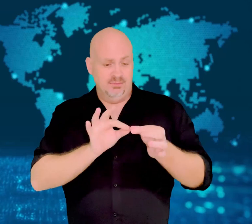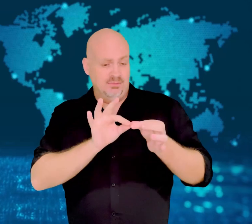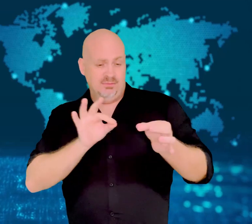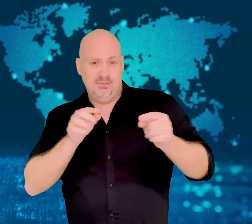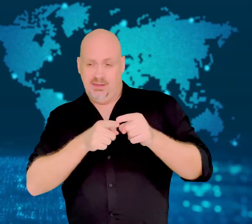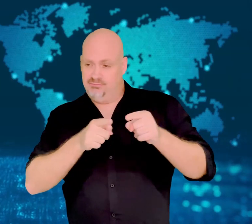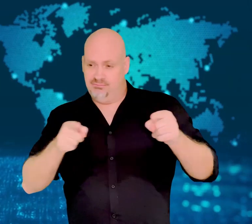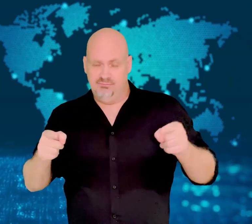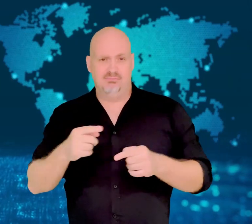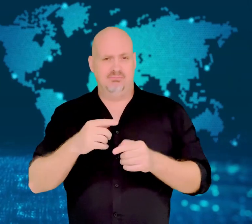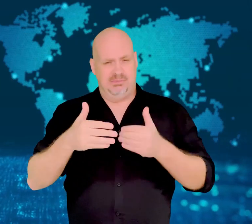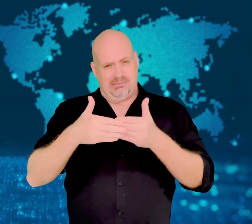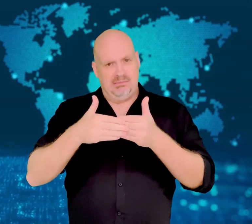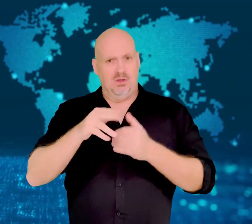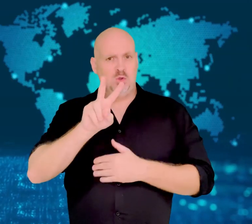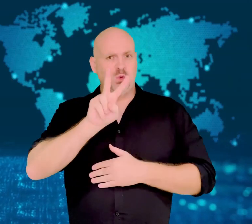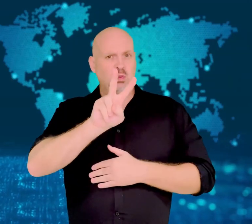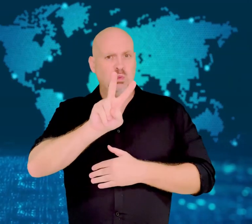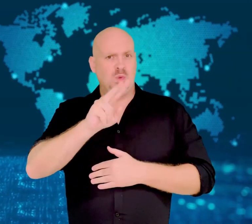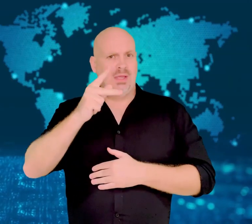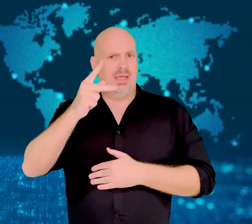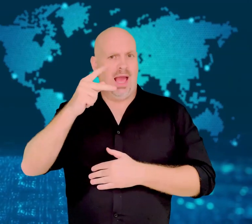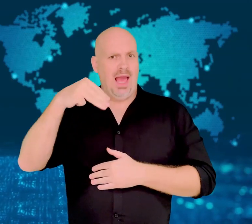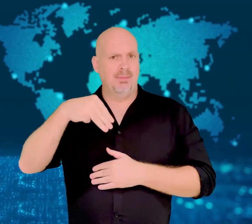It weighs almost 3,000 tons.